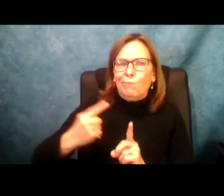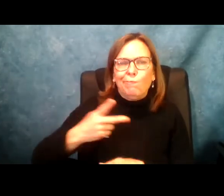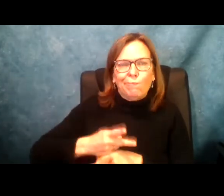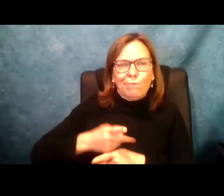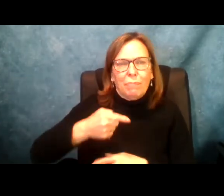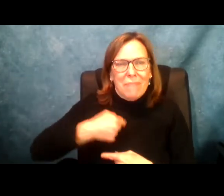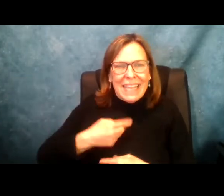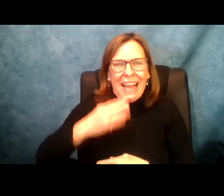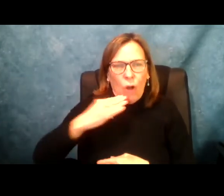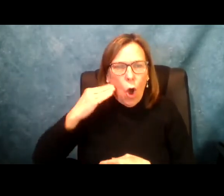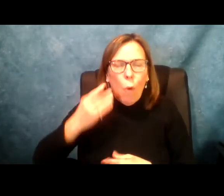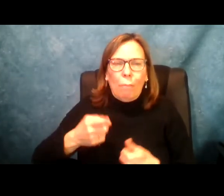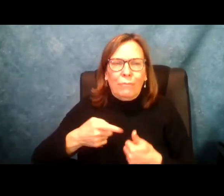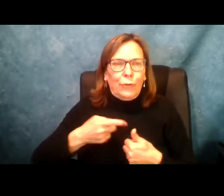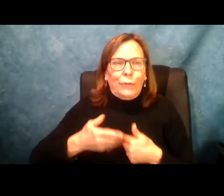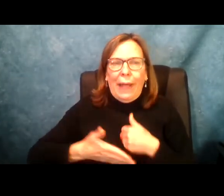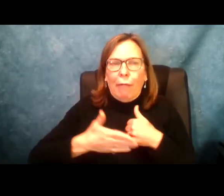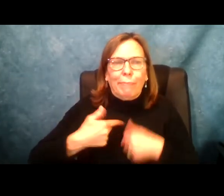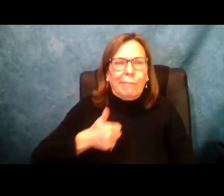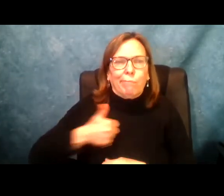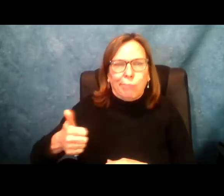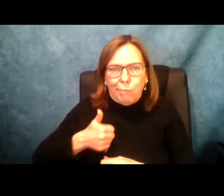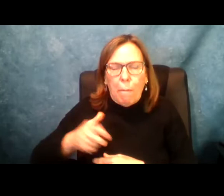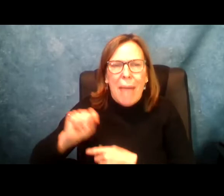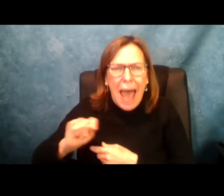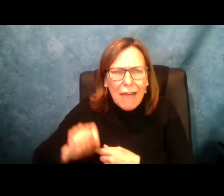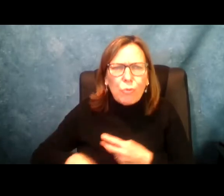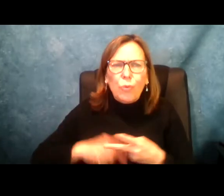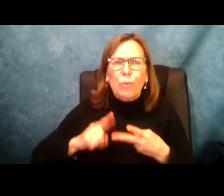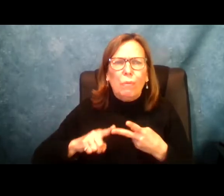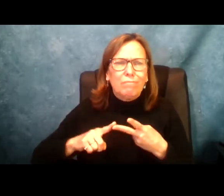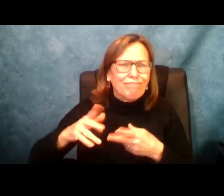for five months. And I add home care worker that helped